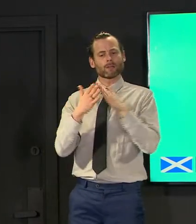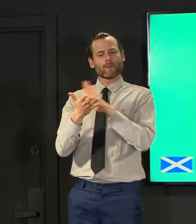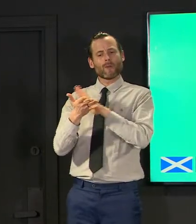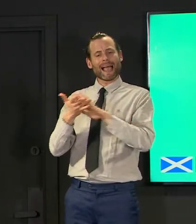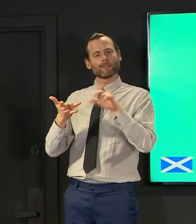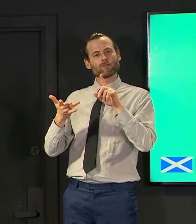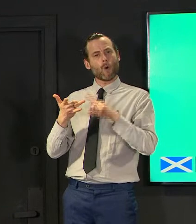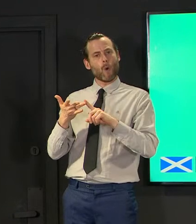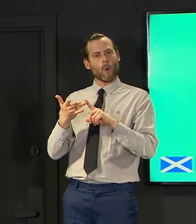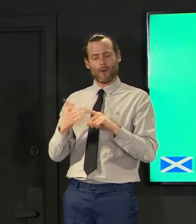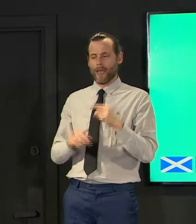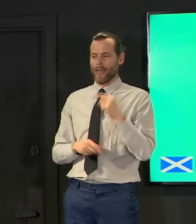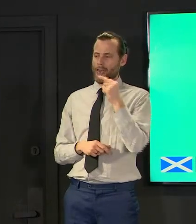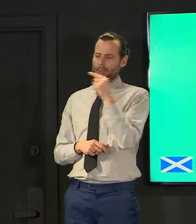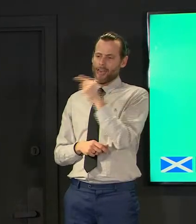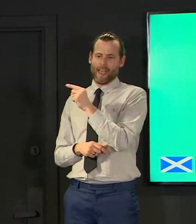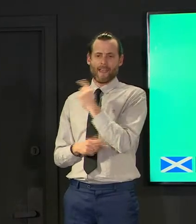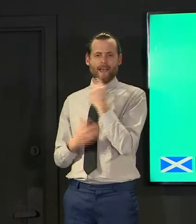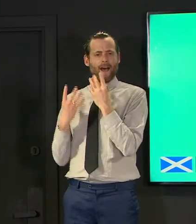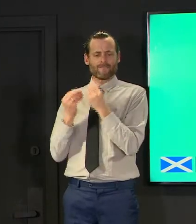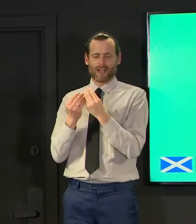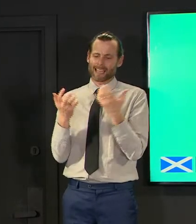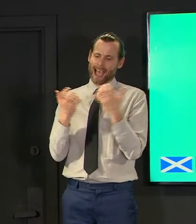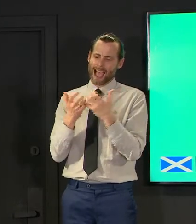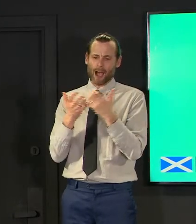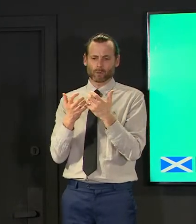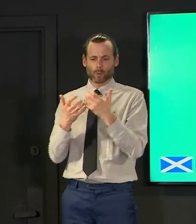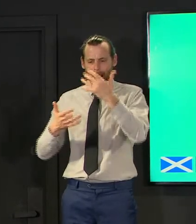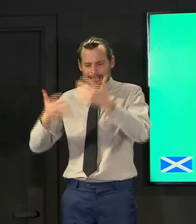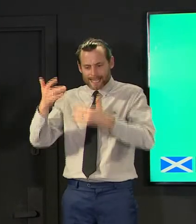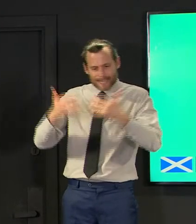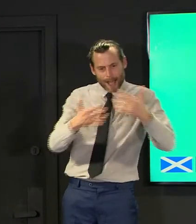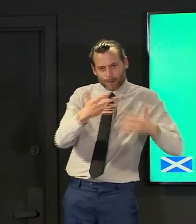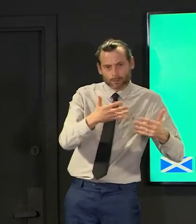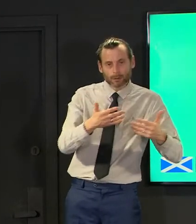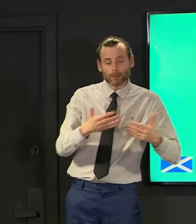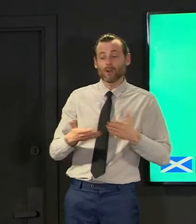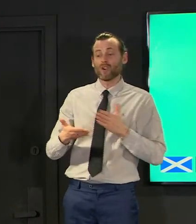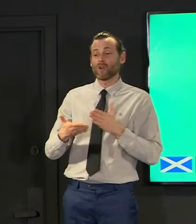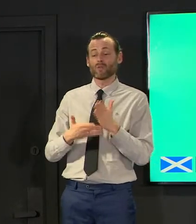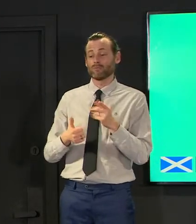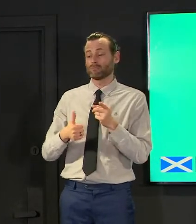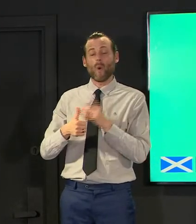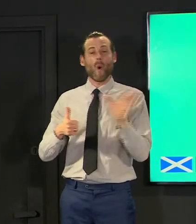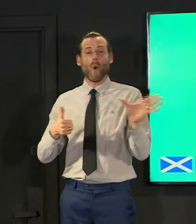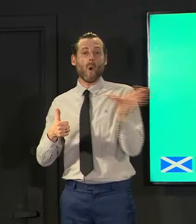that they give you for counting positivity one is sentinel one is all tests one is with pcr one